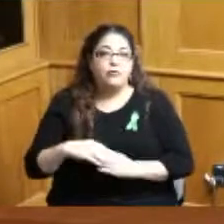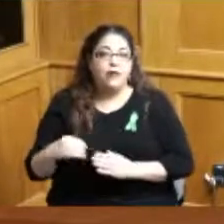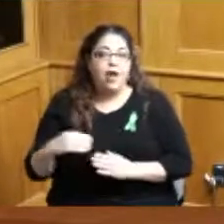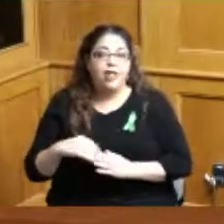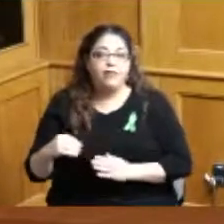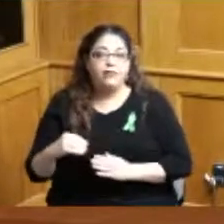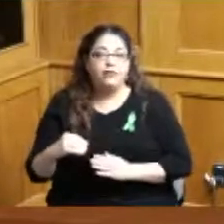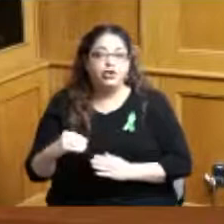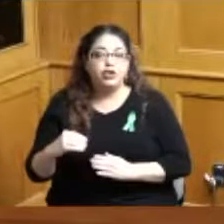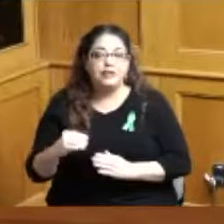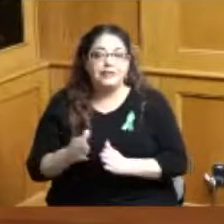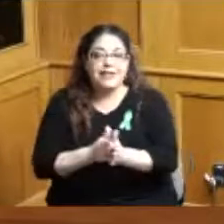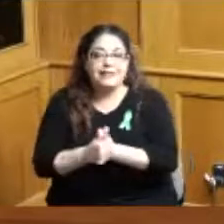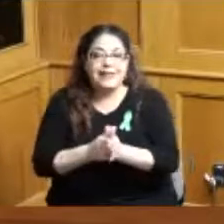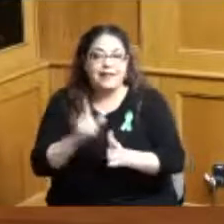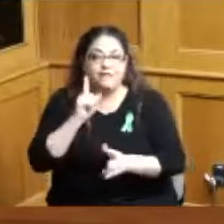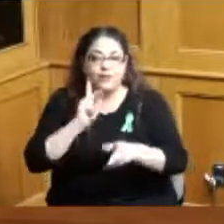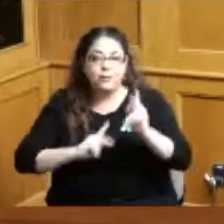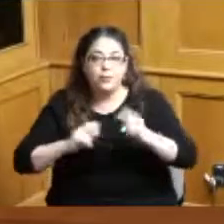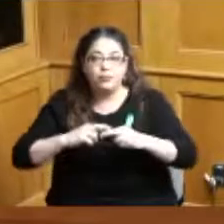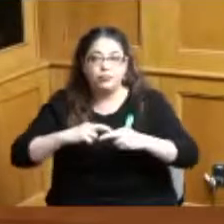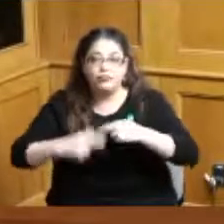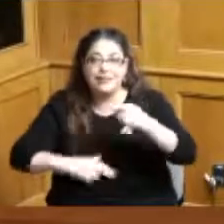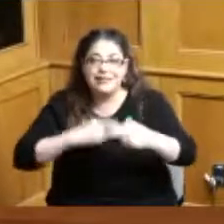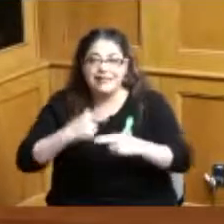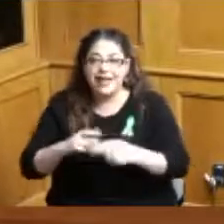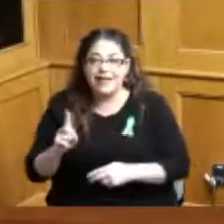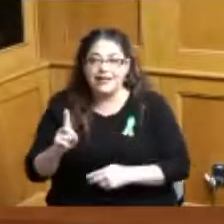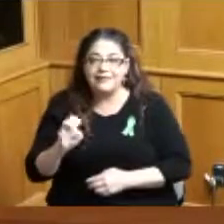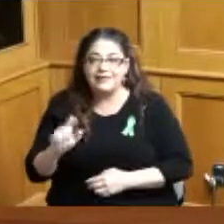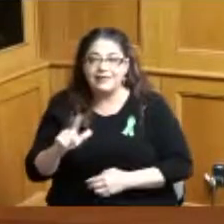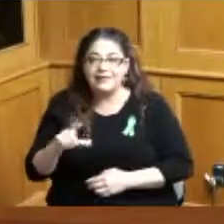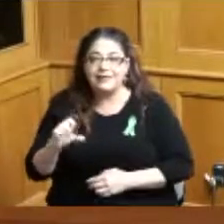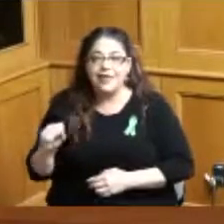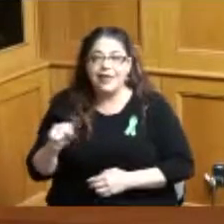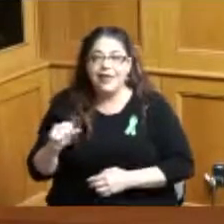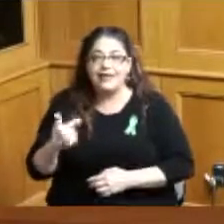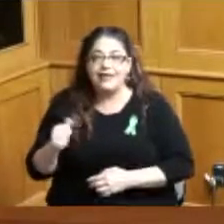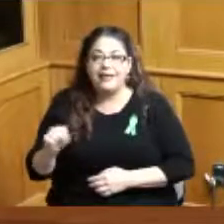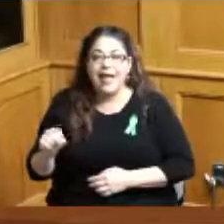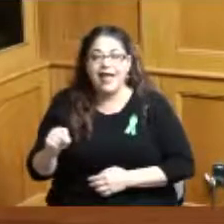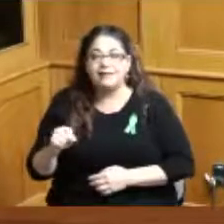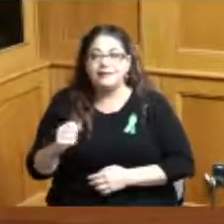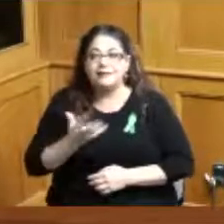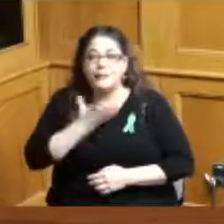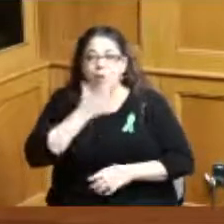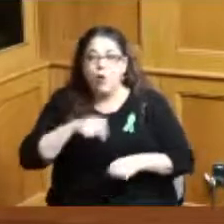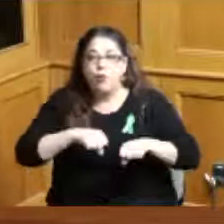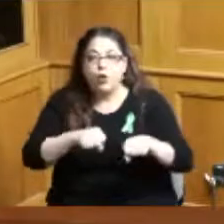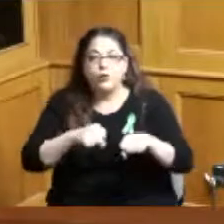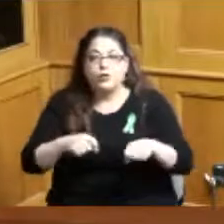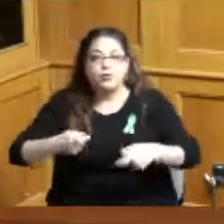people to recycle their diesel and gasoline mowers and in favor of a battery-powered electric I think